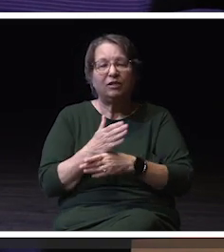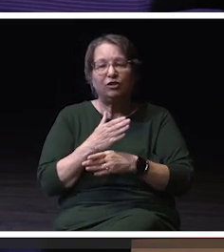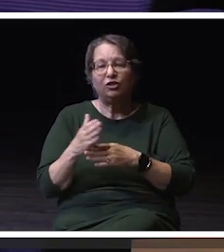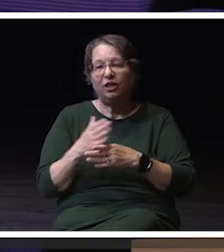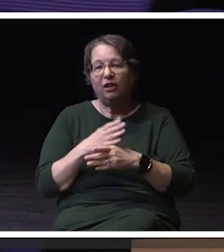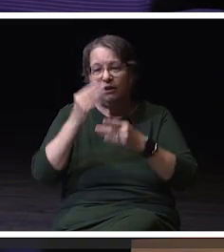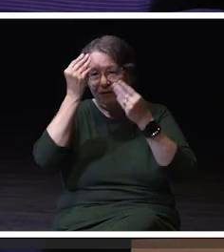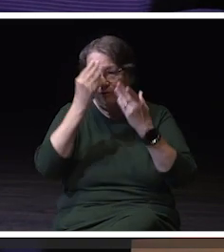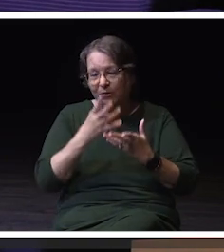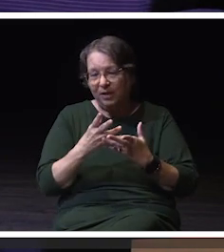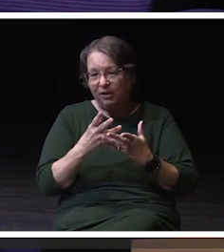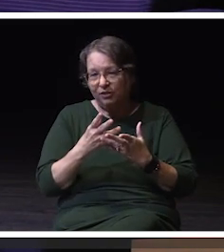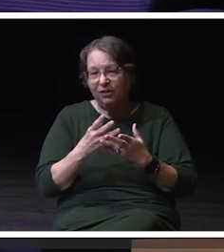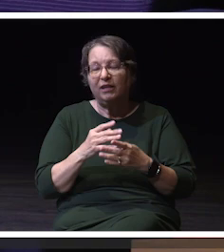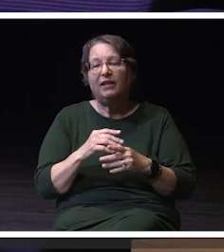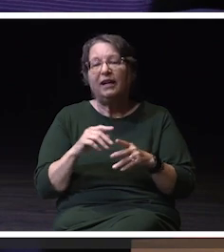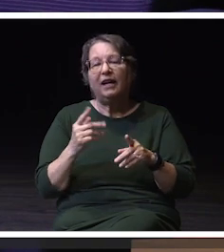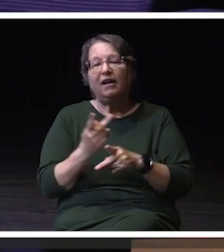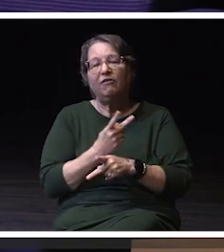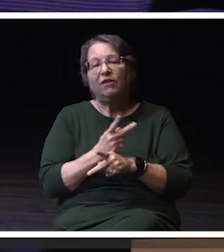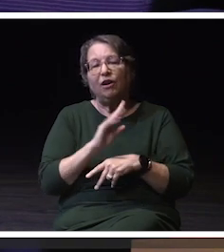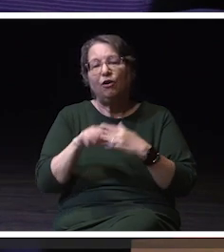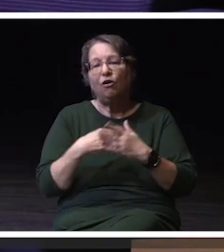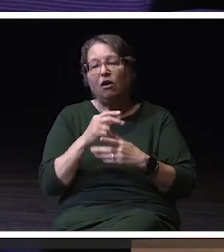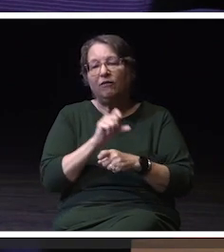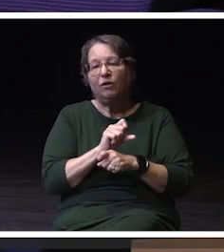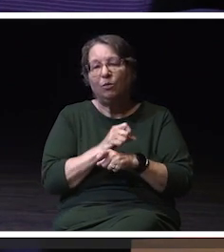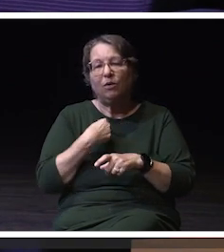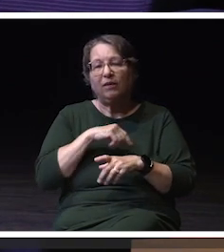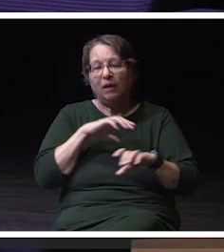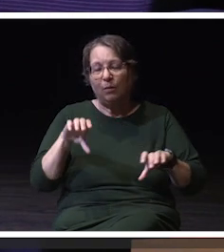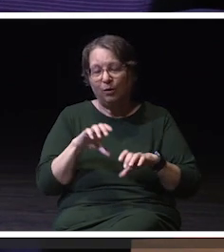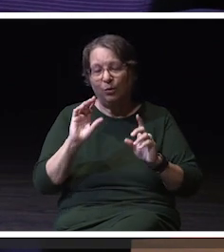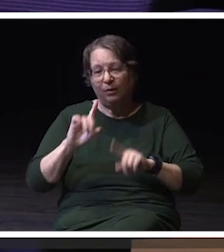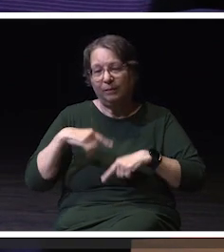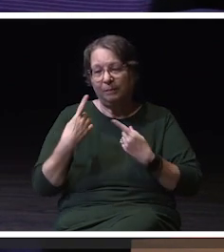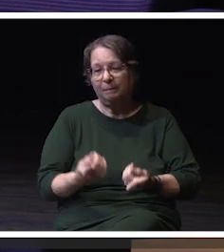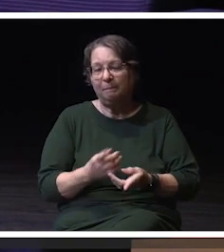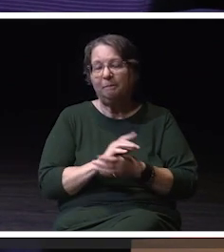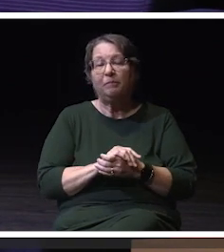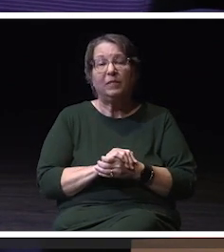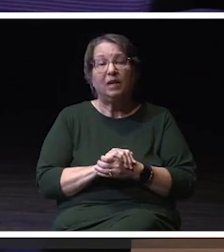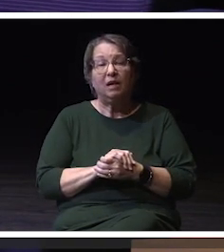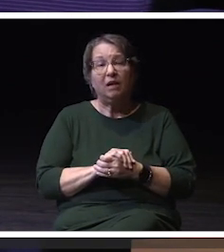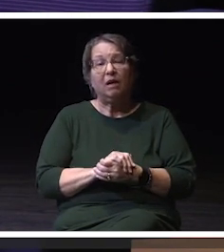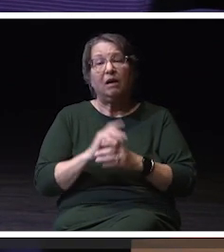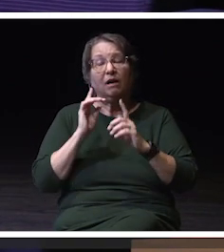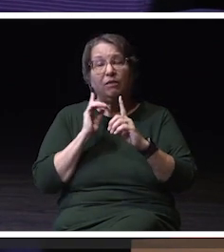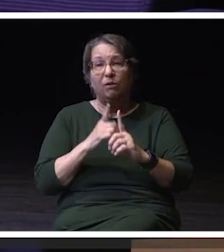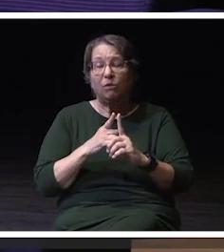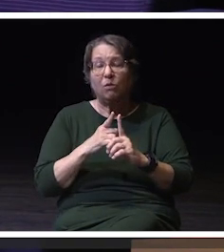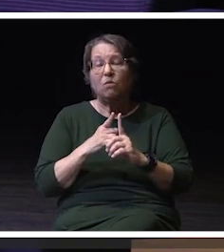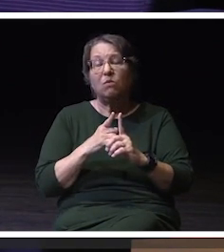of all of the inclusivity work that's being done here. So the goal is just, you know, to make it so that it's easier